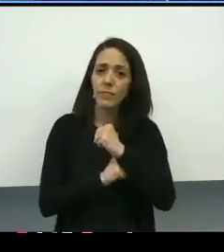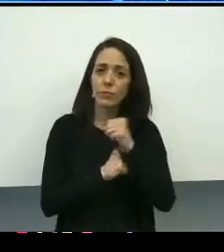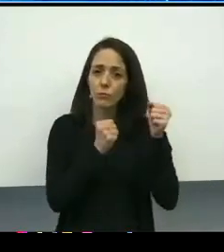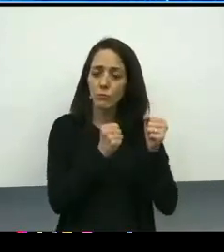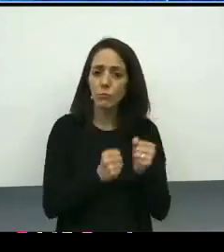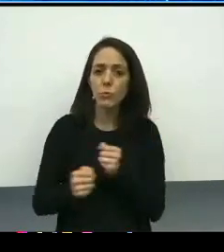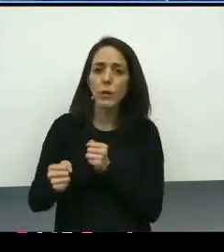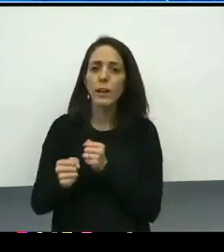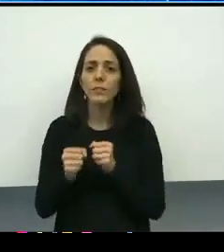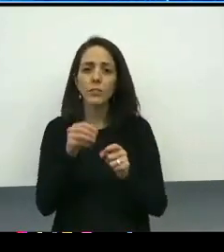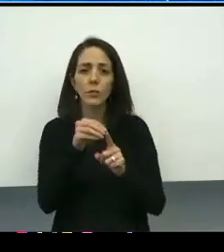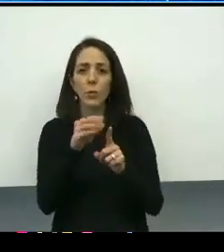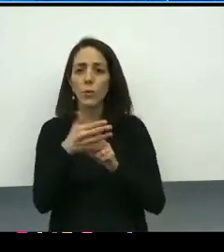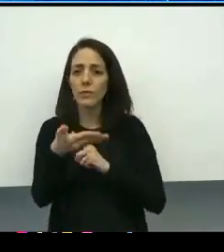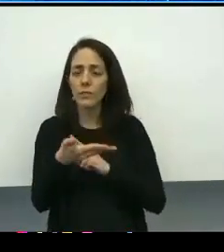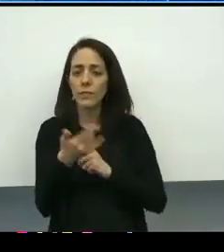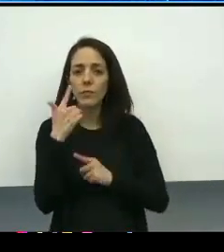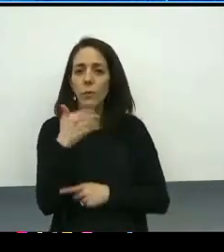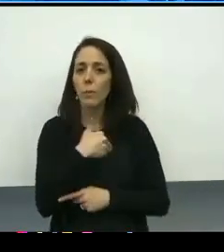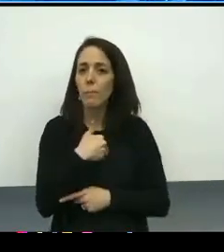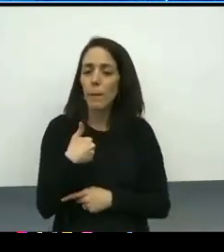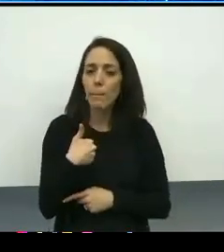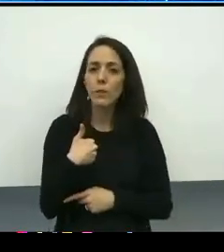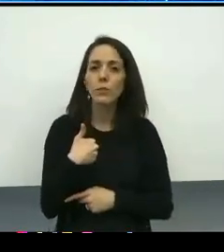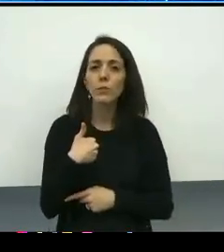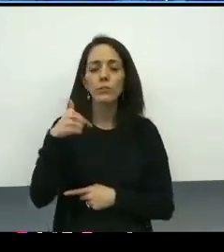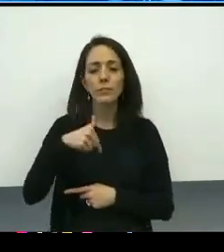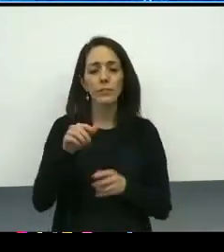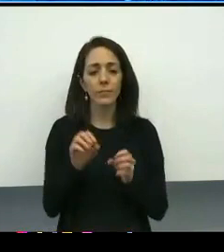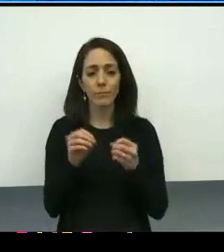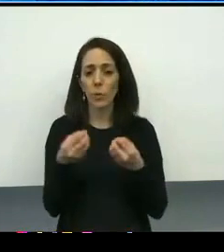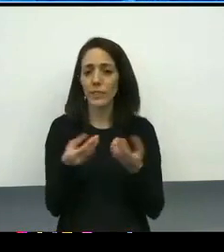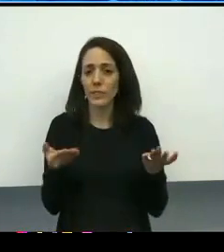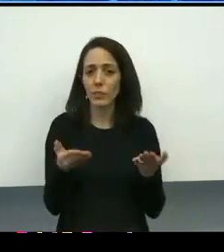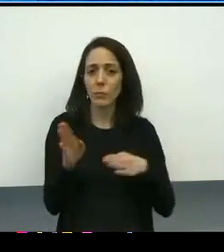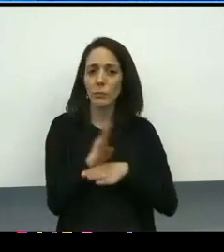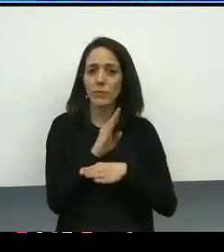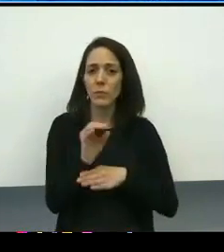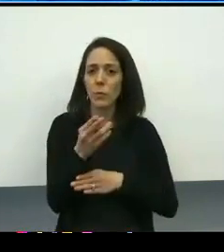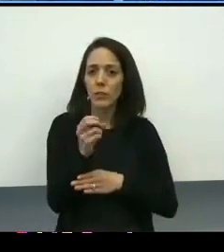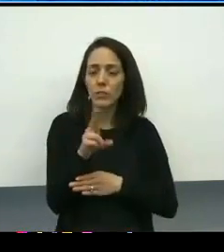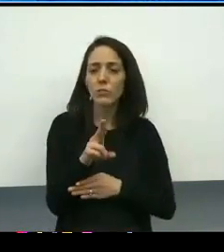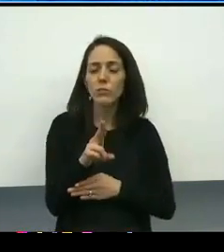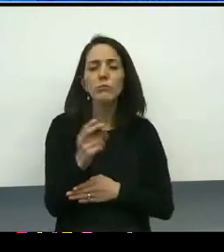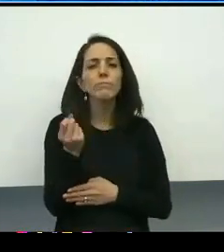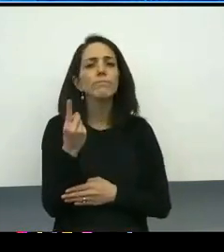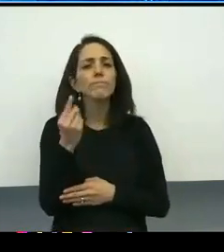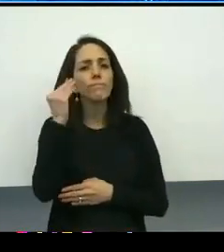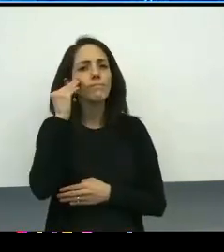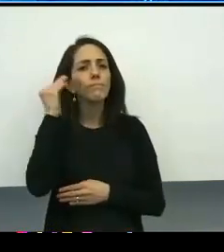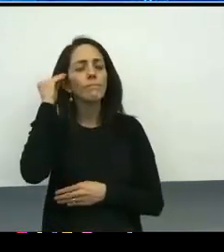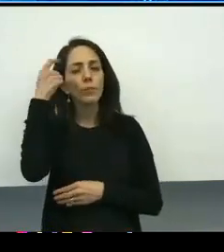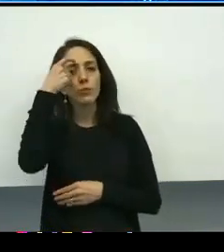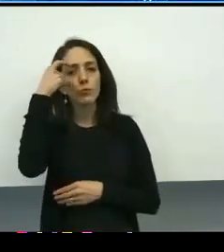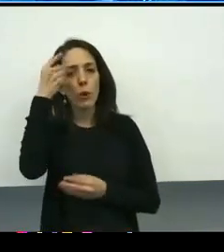and to the institution, our house, in an understanding and an embracing of trauma-informed principles and practices.